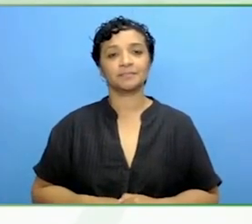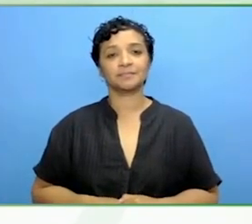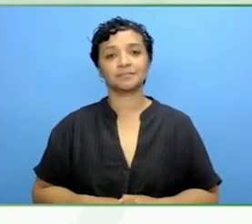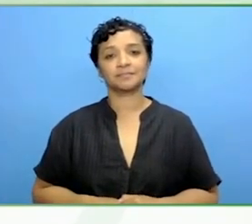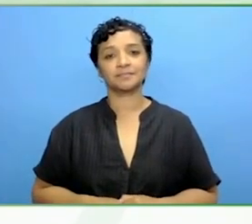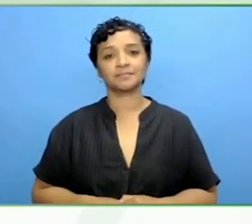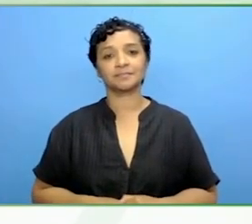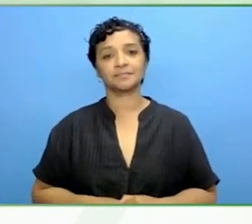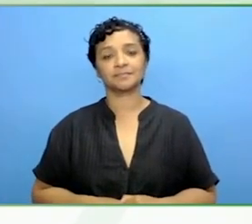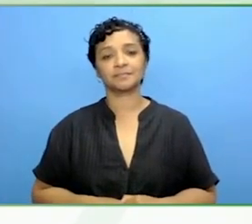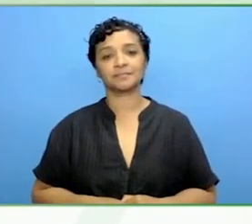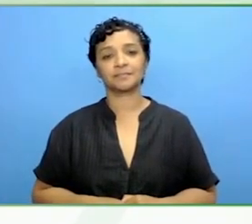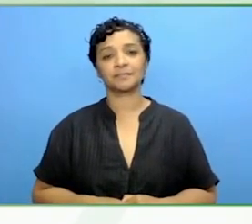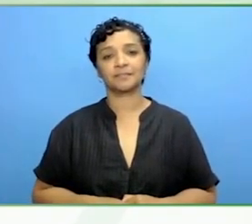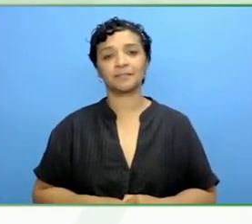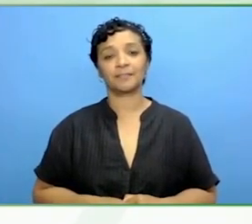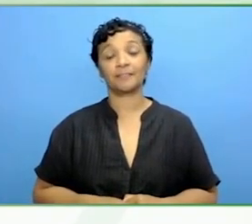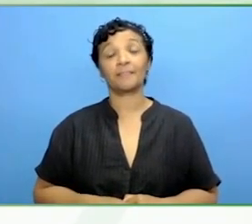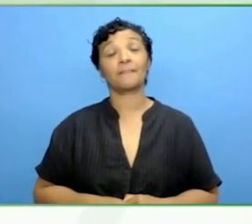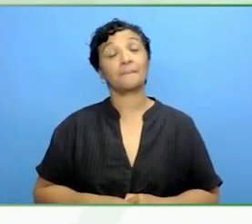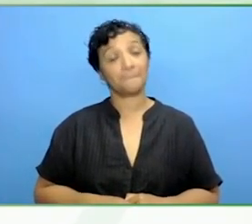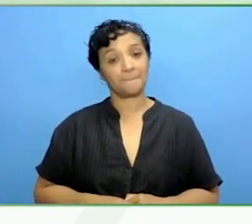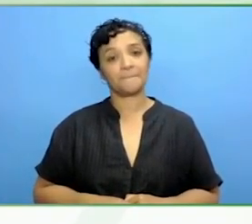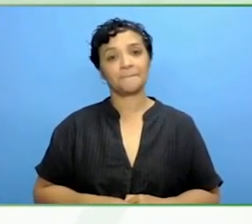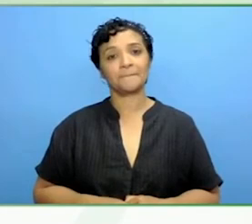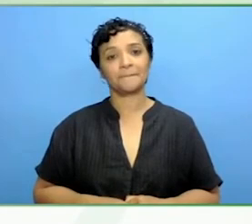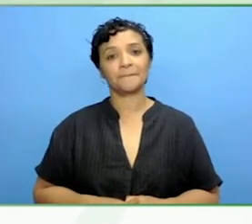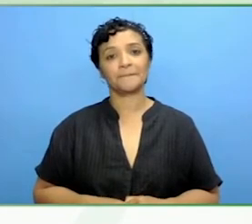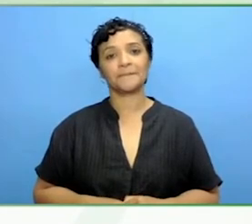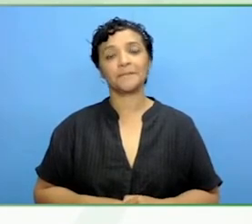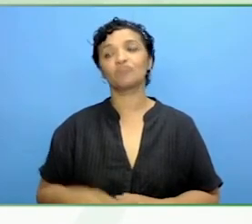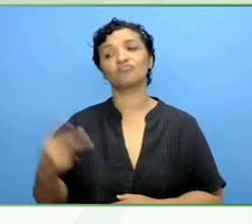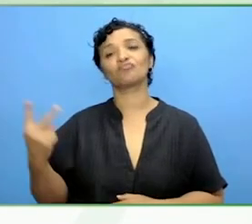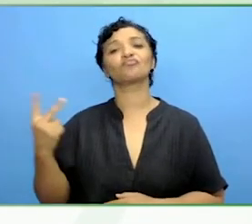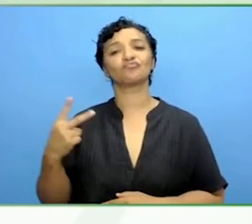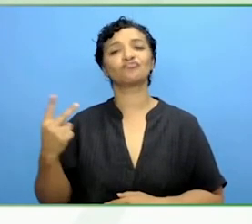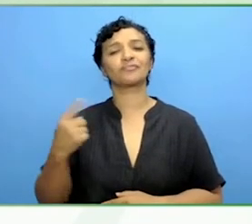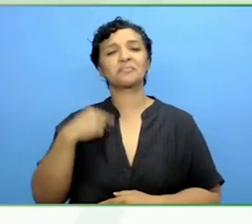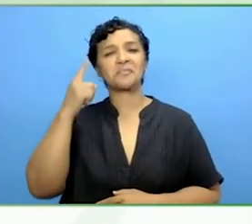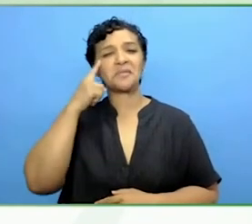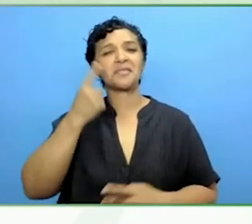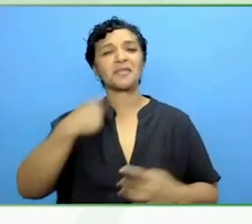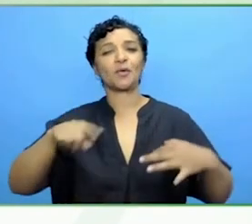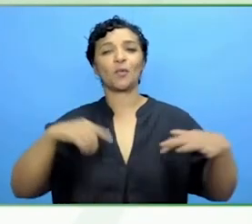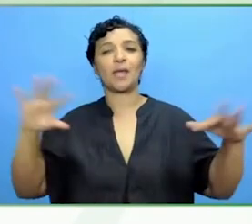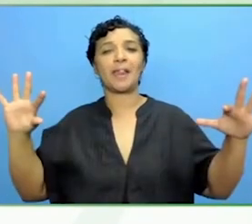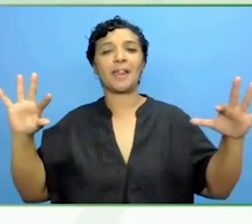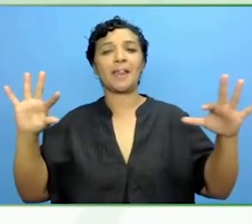I think the stars aligned. I practice both presence in single tasking.